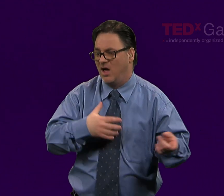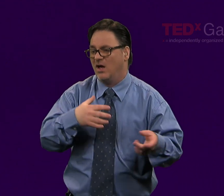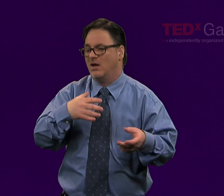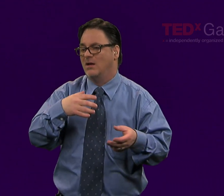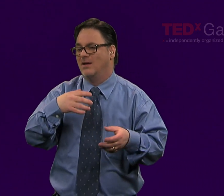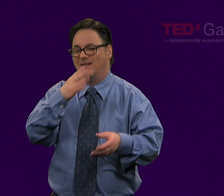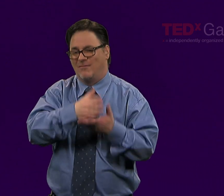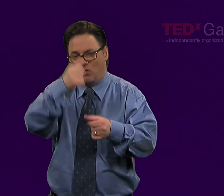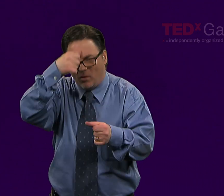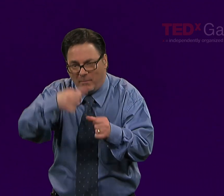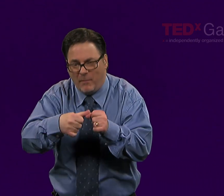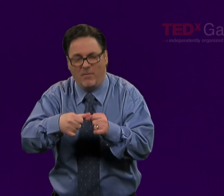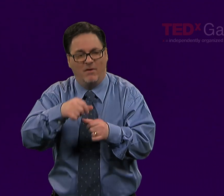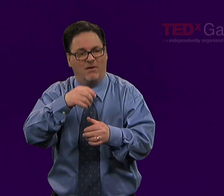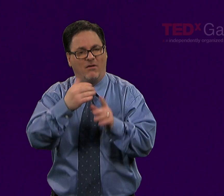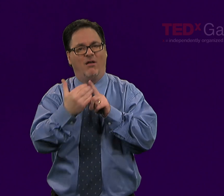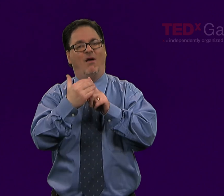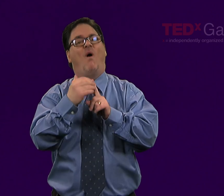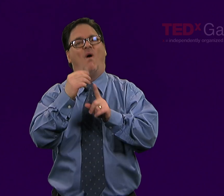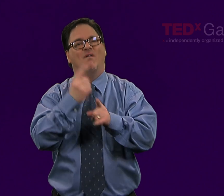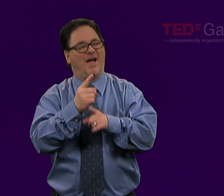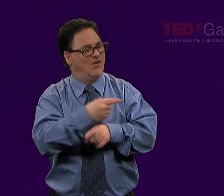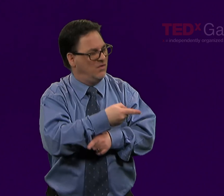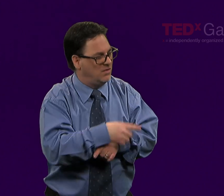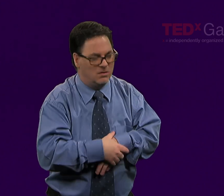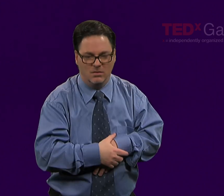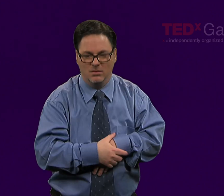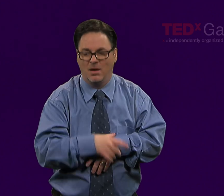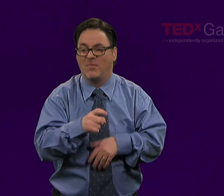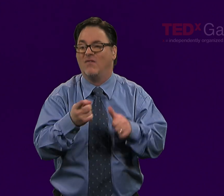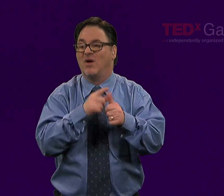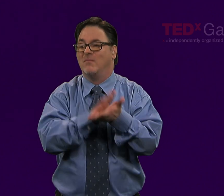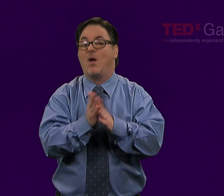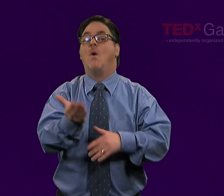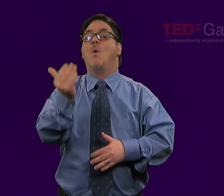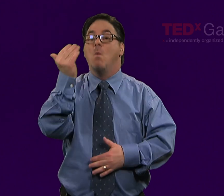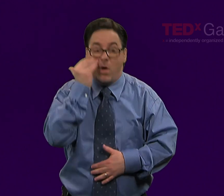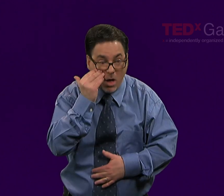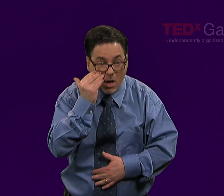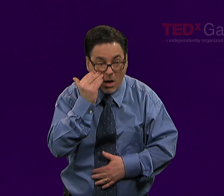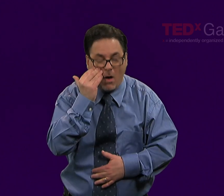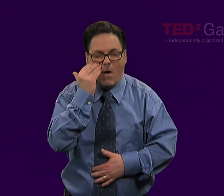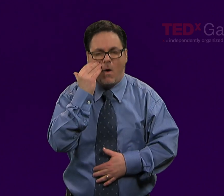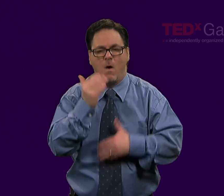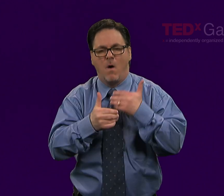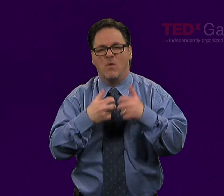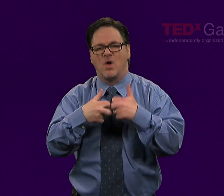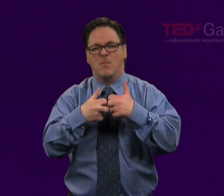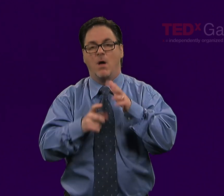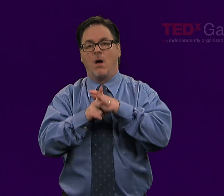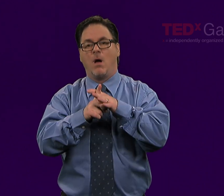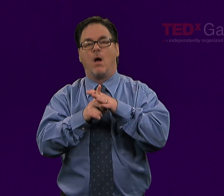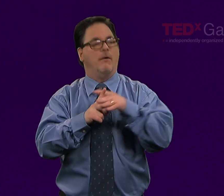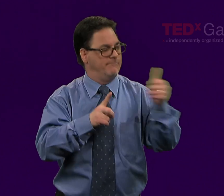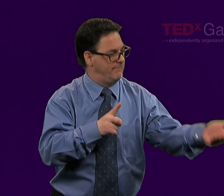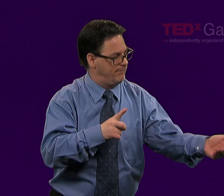Because we spend money on these self-help books, whatever it might be, and we don't think to use it. It's not habit.